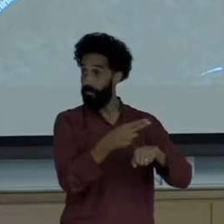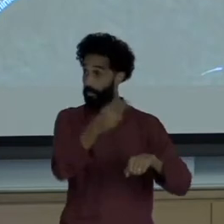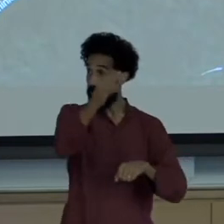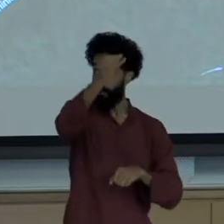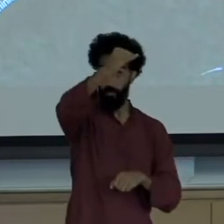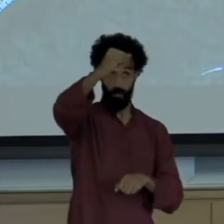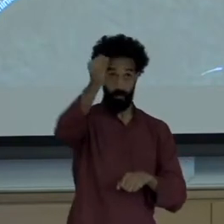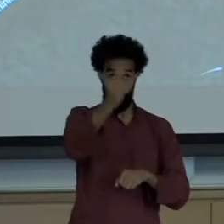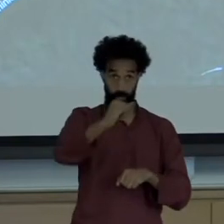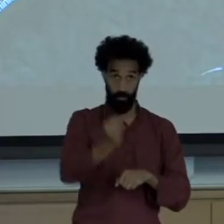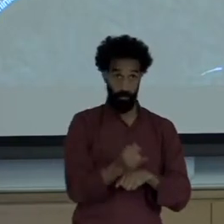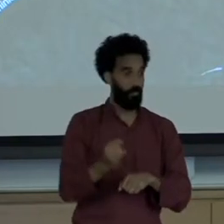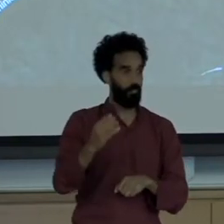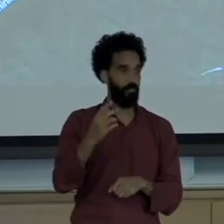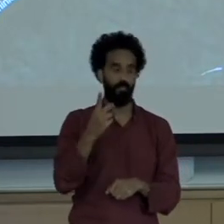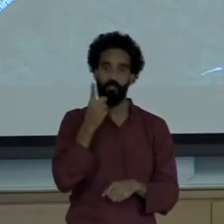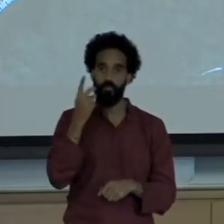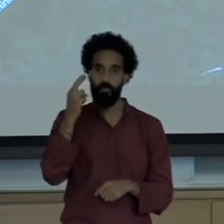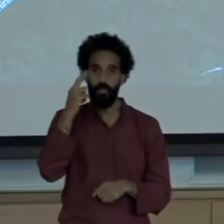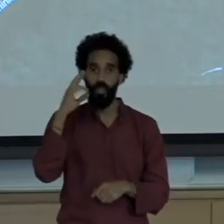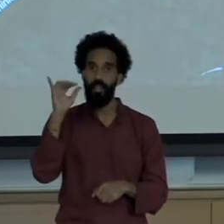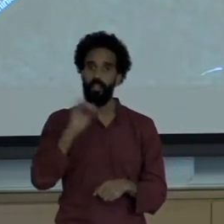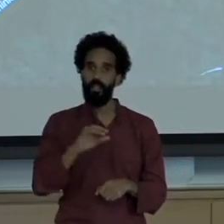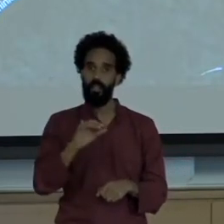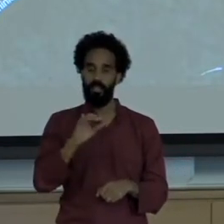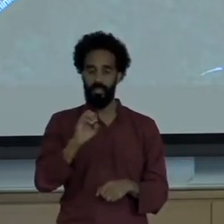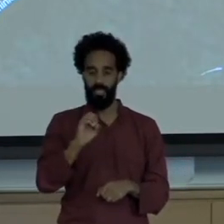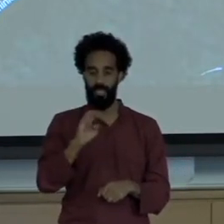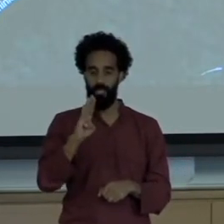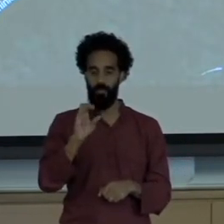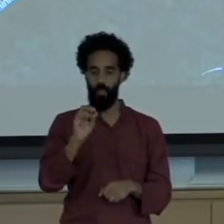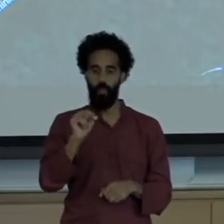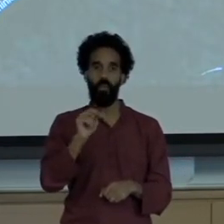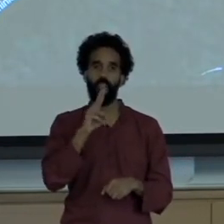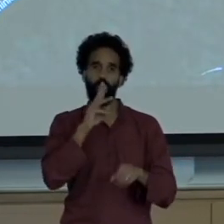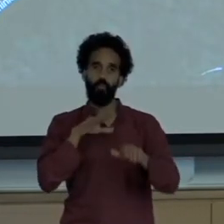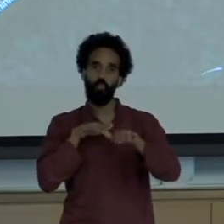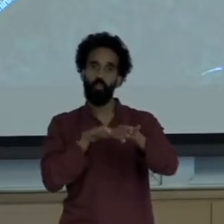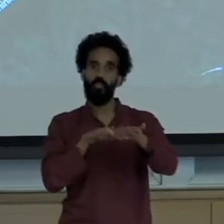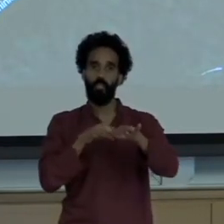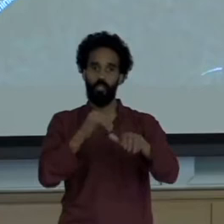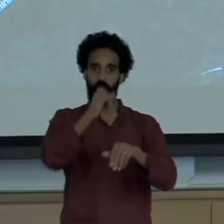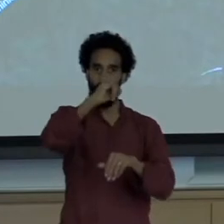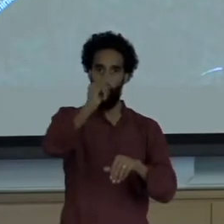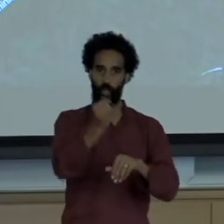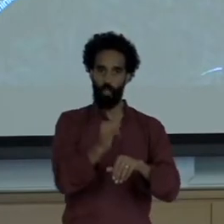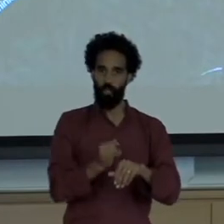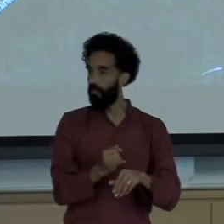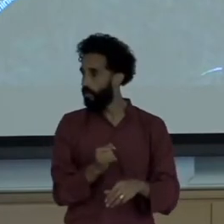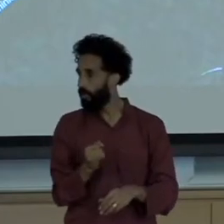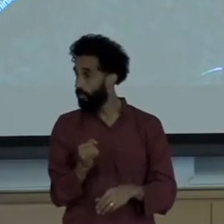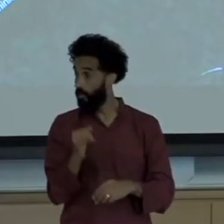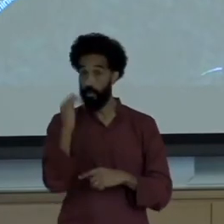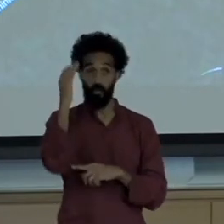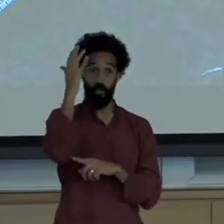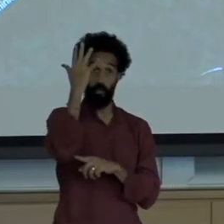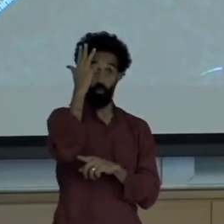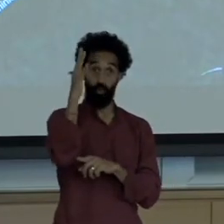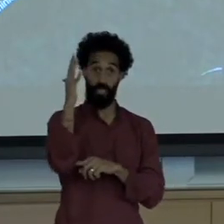that's the Lebon River which marks the border. So the trees you see are on the Dominican side